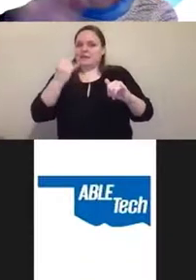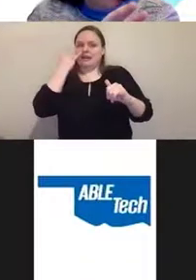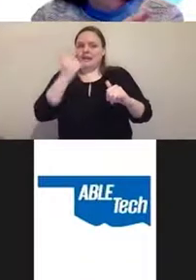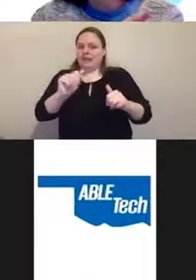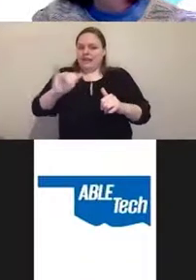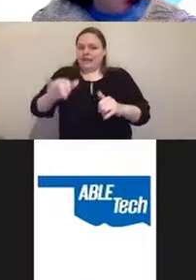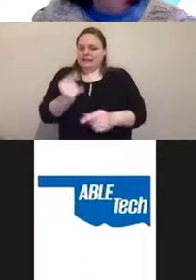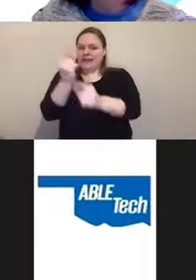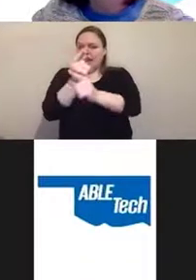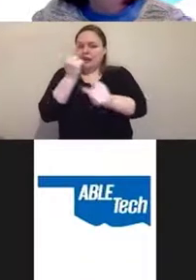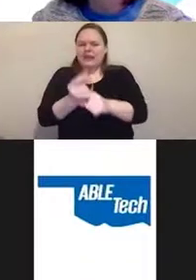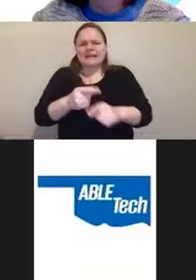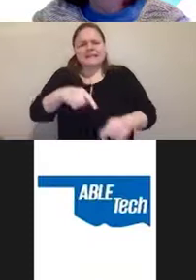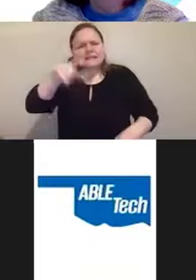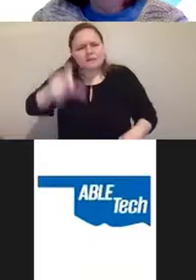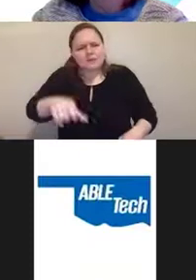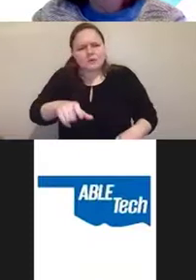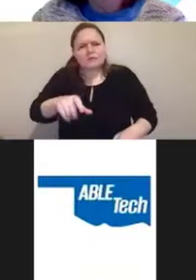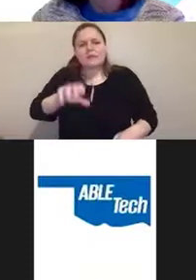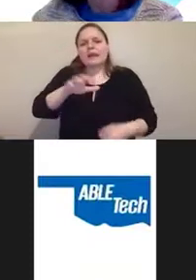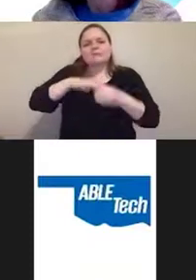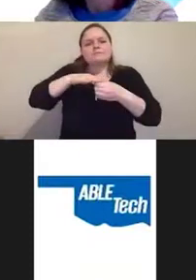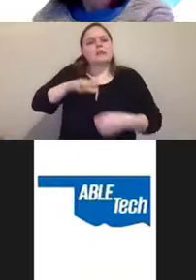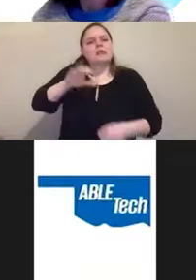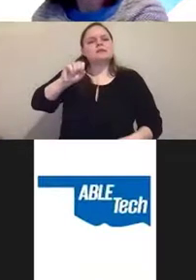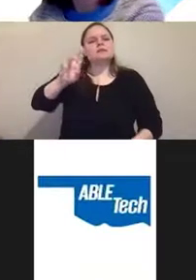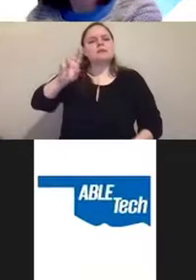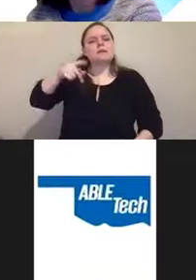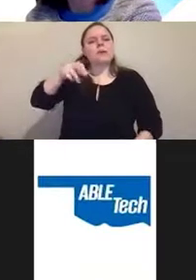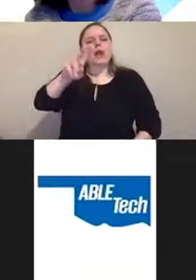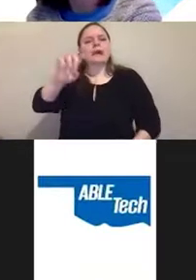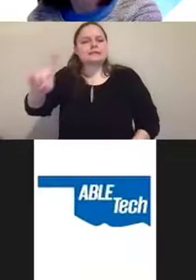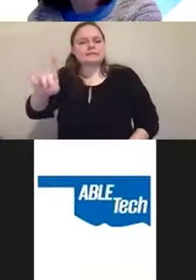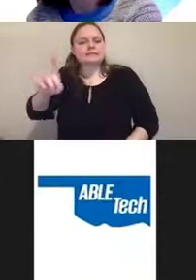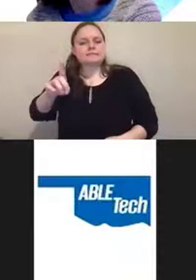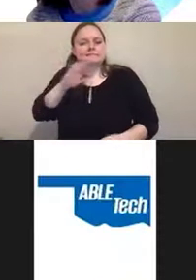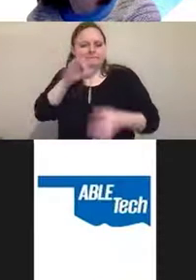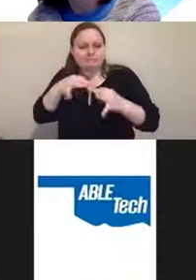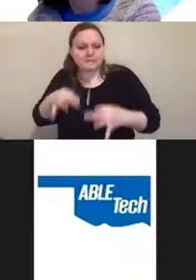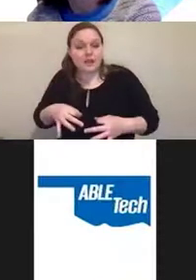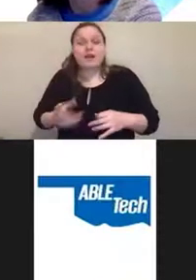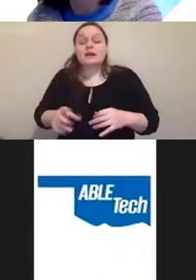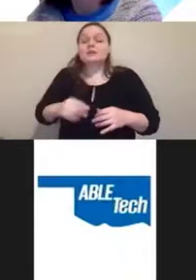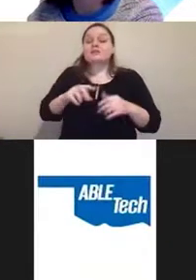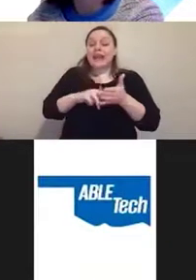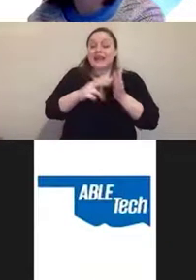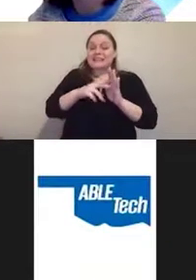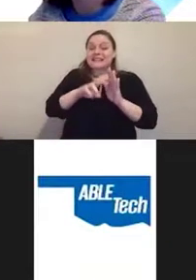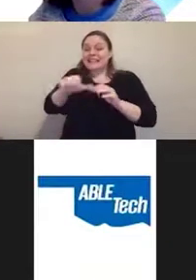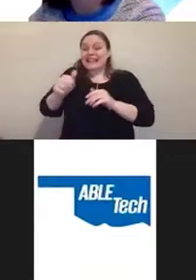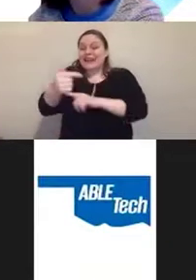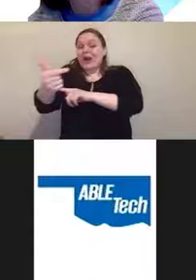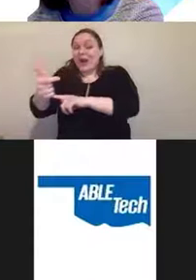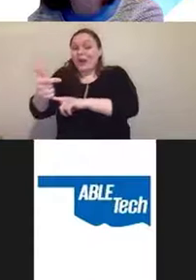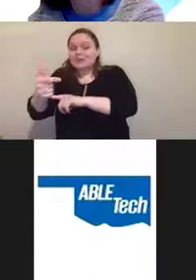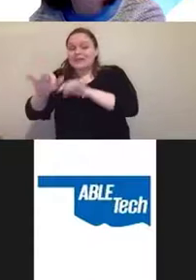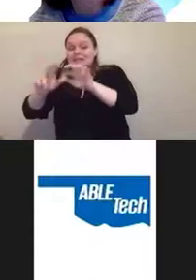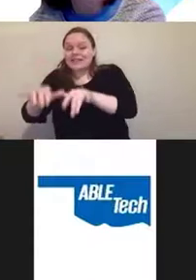it's supposed to be suppressed. Presence of any alt-text will be redundant and will slow down the screen reader